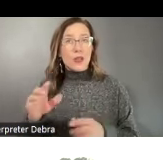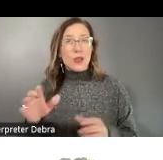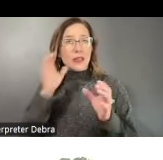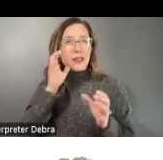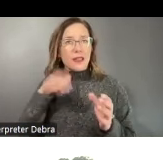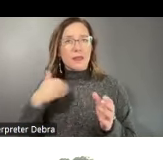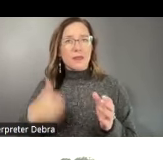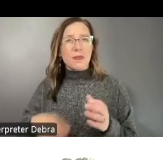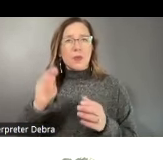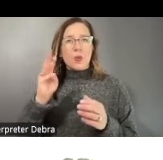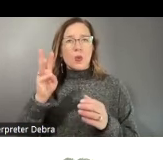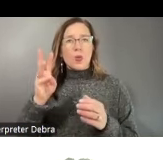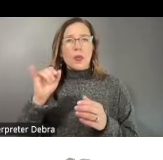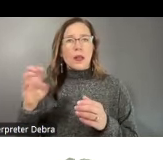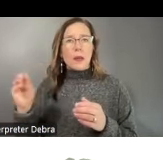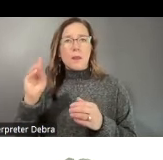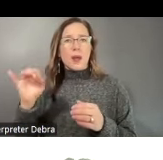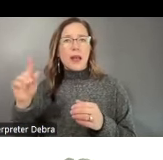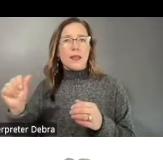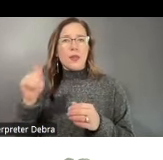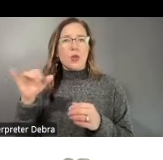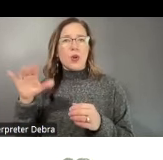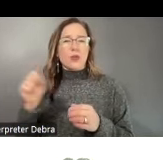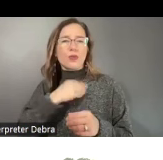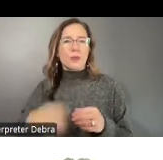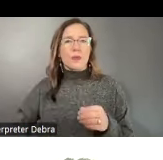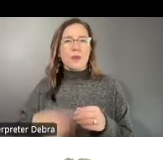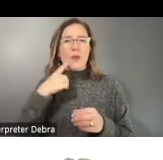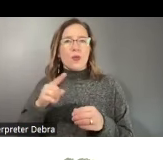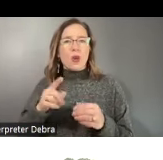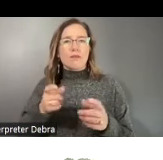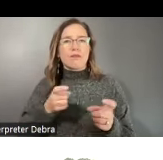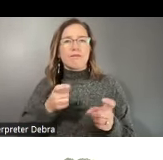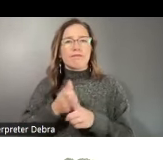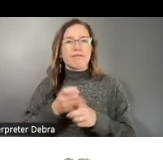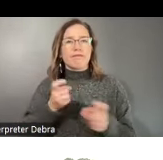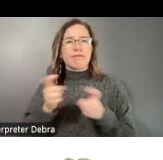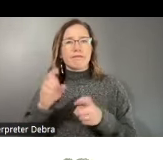William M. Miranda Torres, the Mayor of the Autonomous Municipality of Caguas, Puerto Rico,